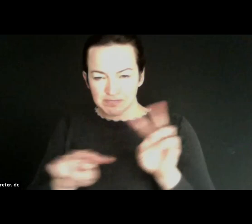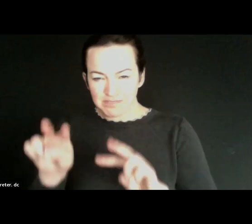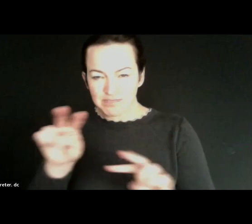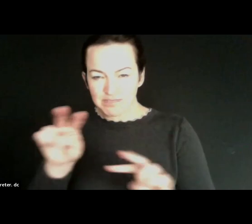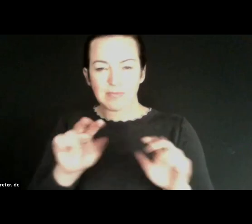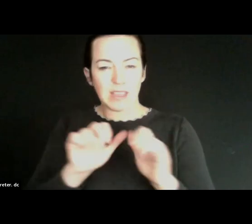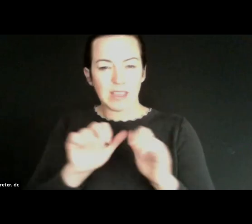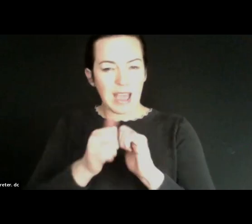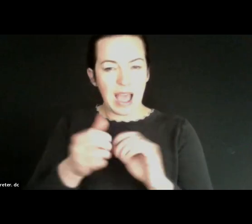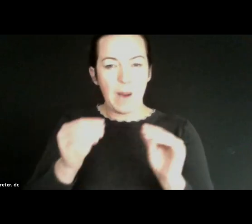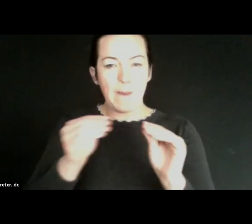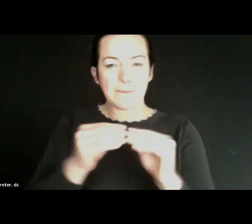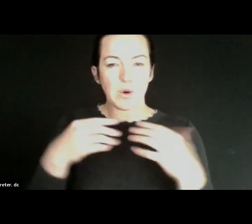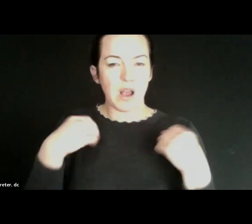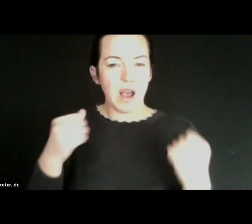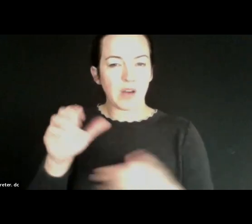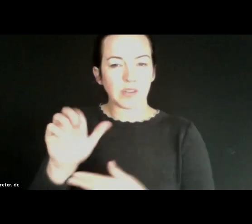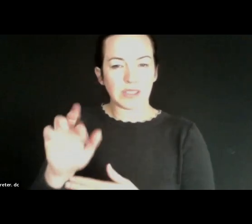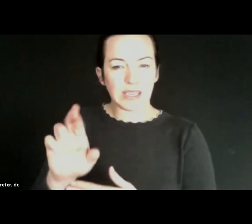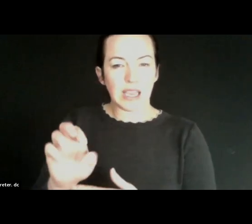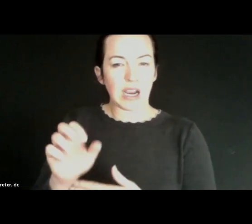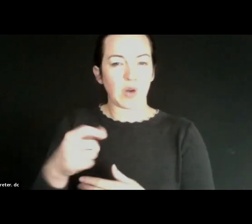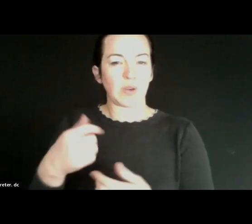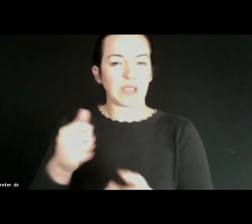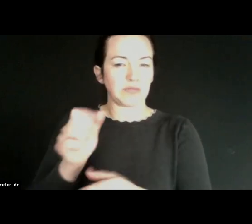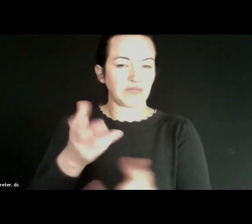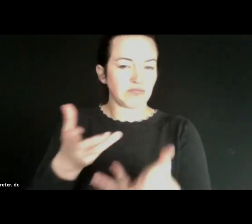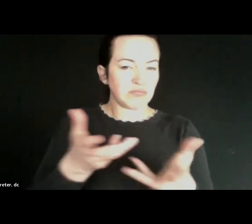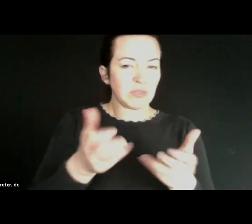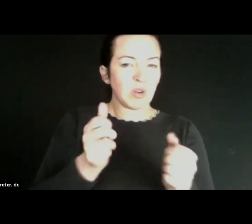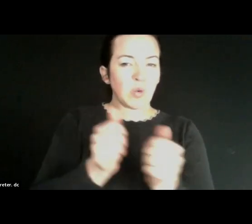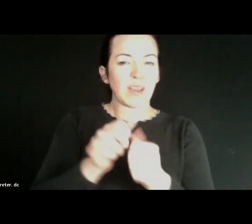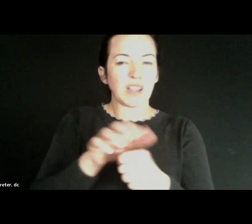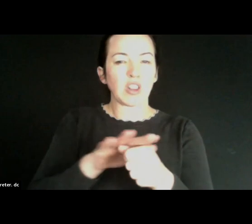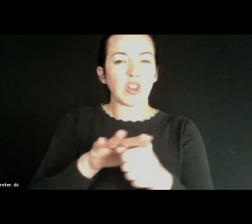more work in healthcare. We have been talking with some local providers here in San Francisco about.